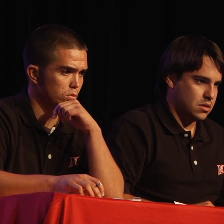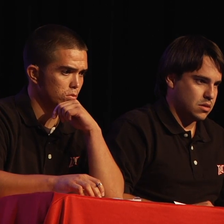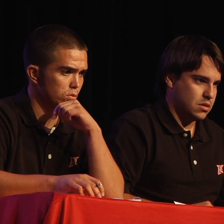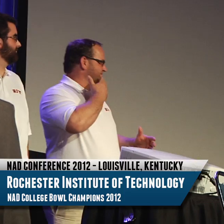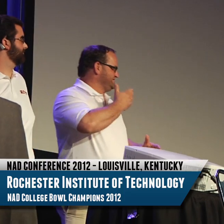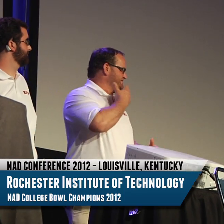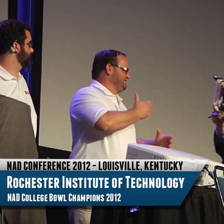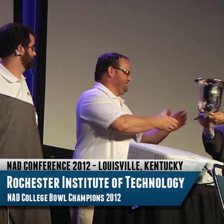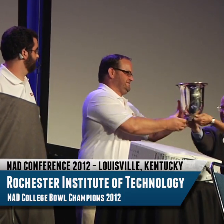Thank you.